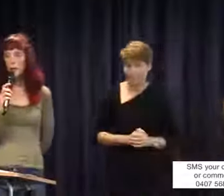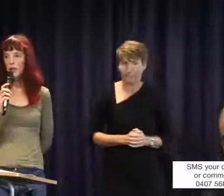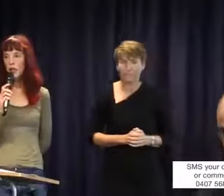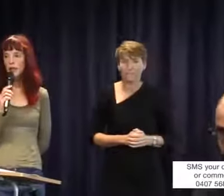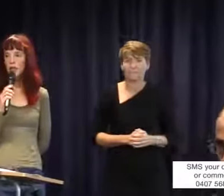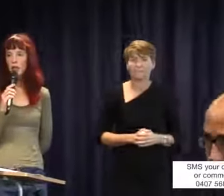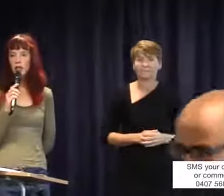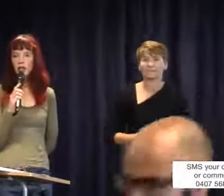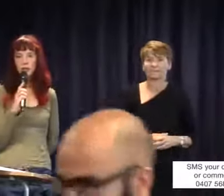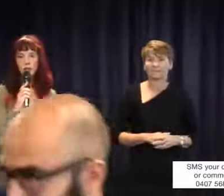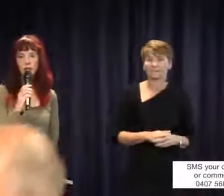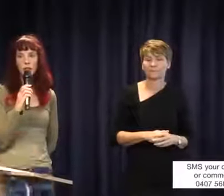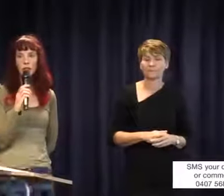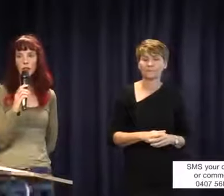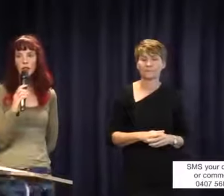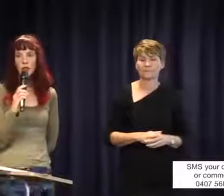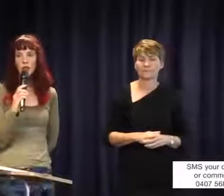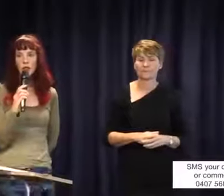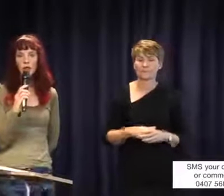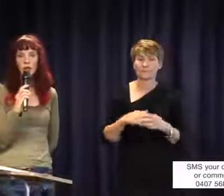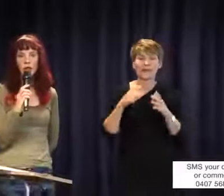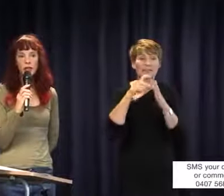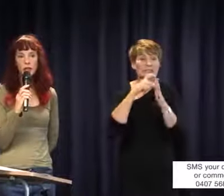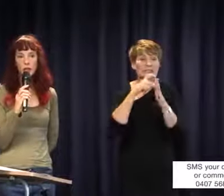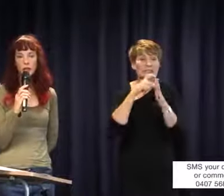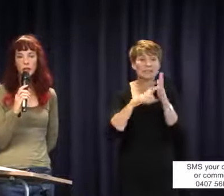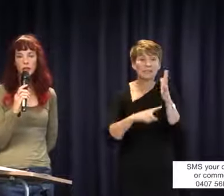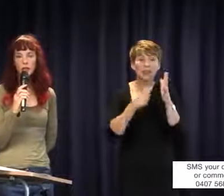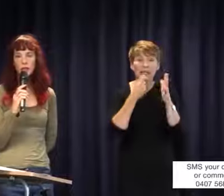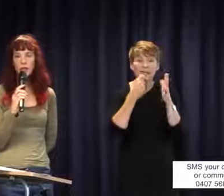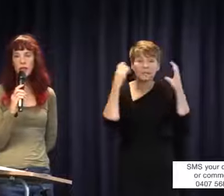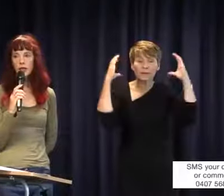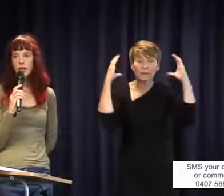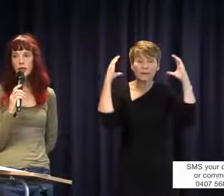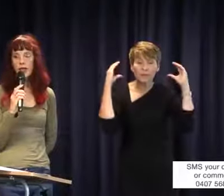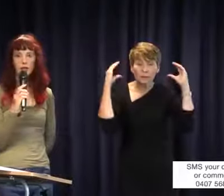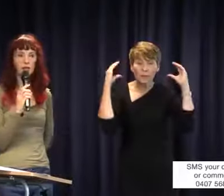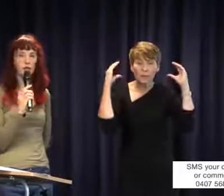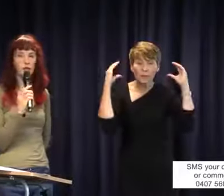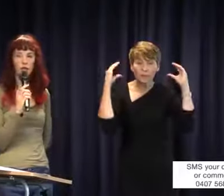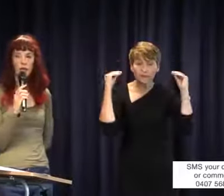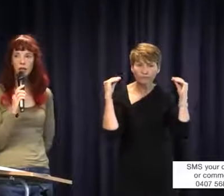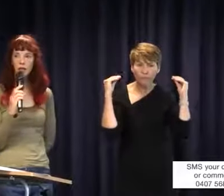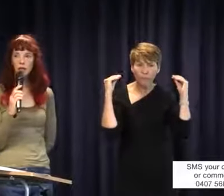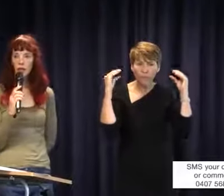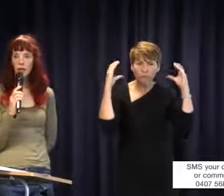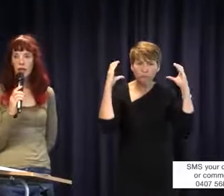No matter how slight a disability, if that disability is affecting access to education